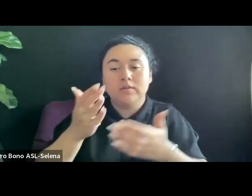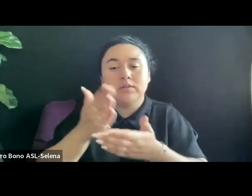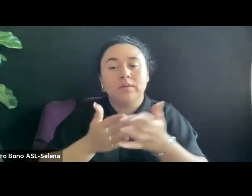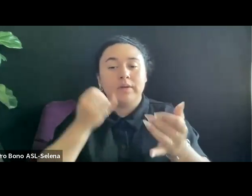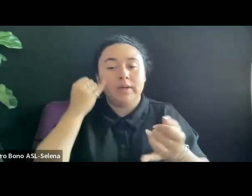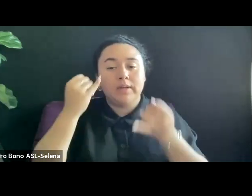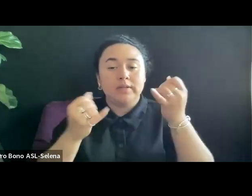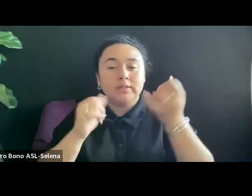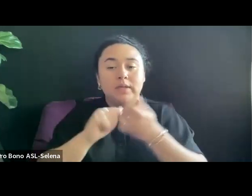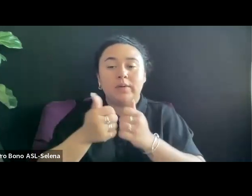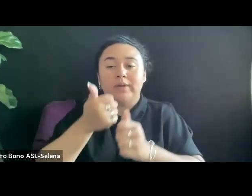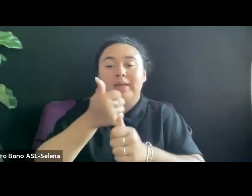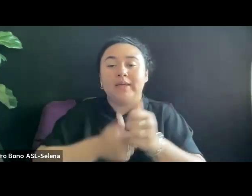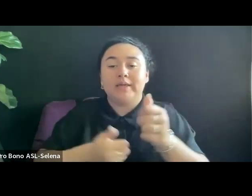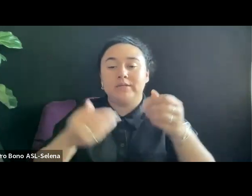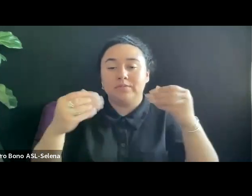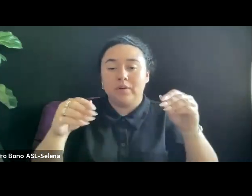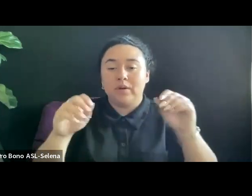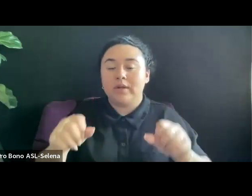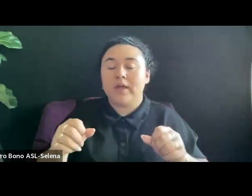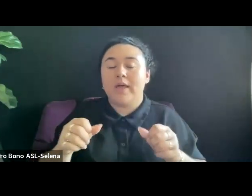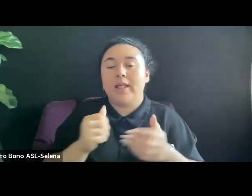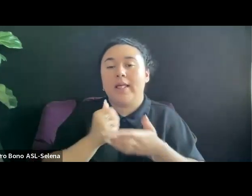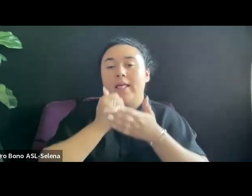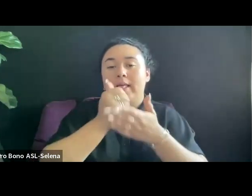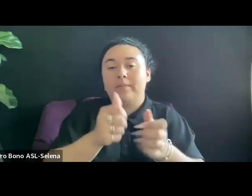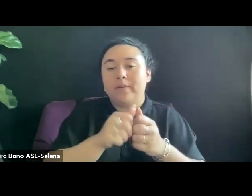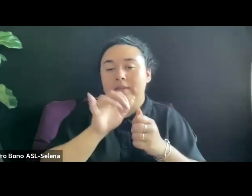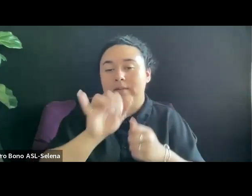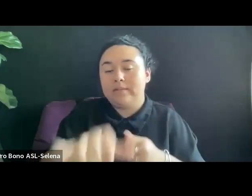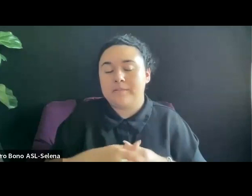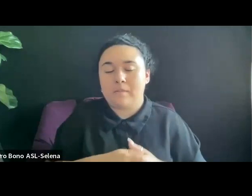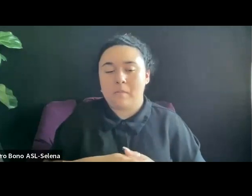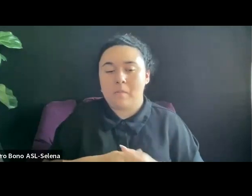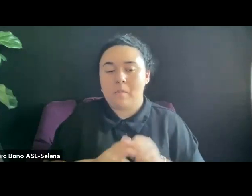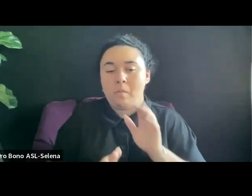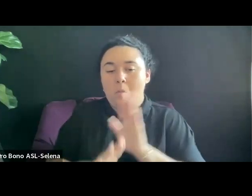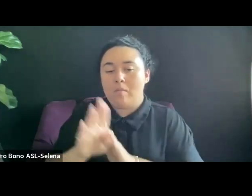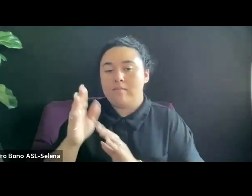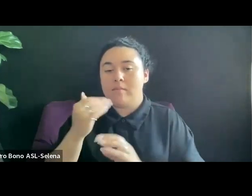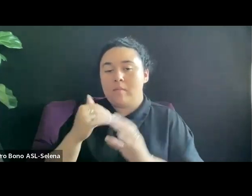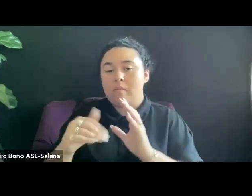DEVELOP AN EMAIL LIST OR NEWSLETTER BASED ON WHAT IS HAPPENING IN YOUR SUBJECT OR FIELD.